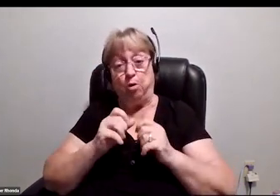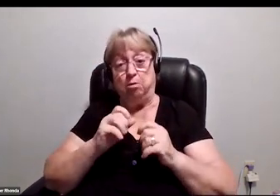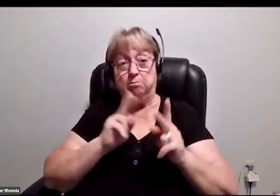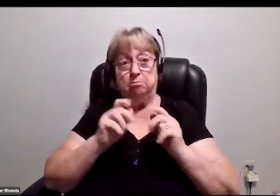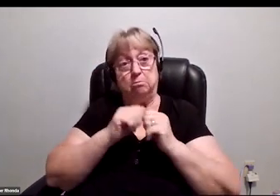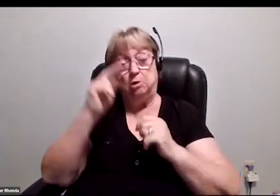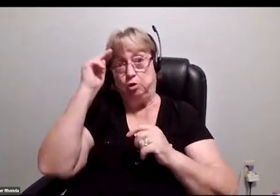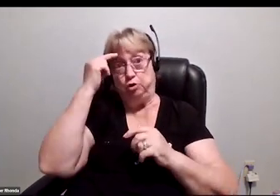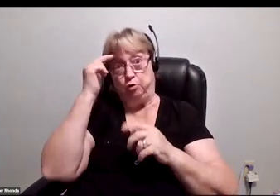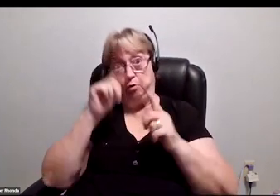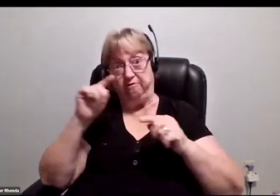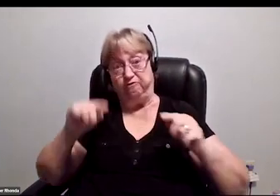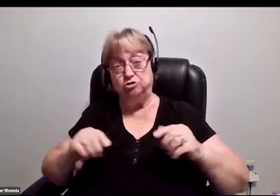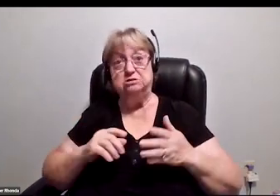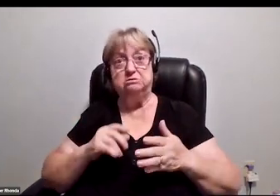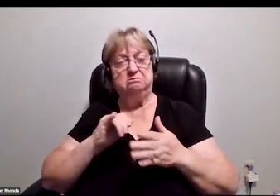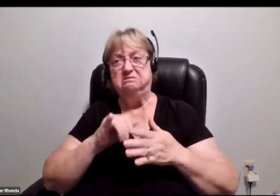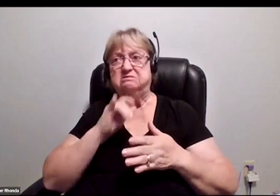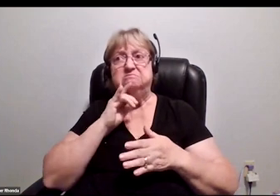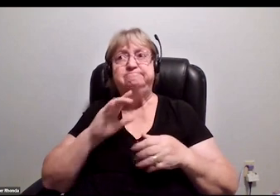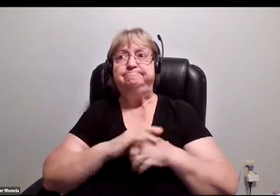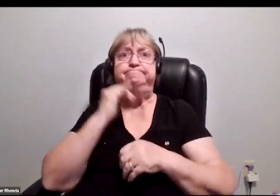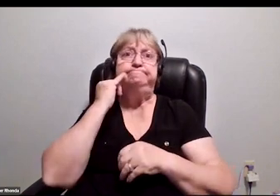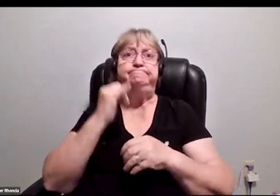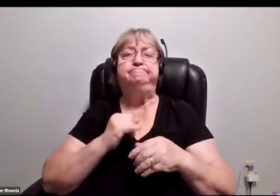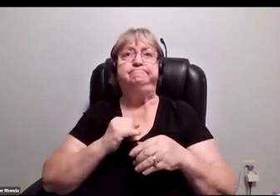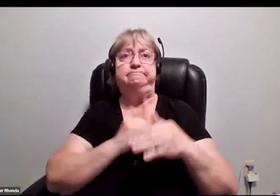This whole idea of isolation and this whole idea of not having